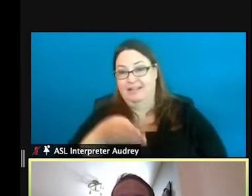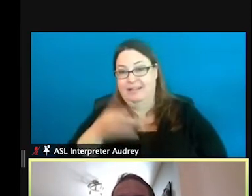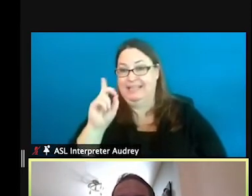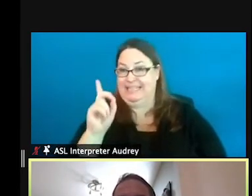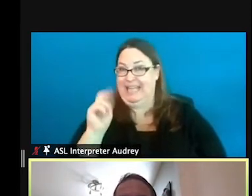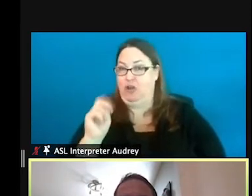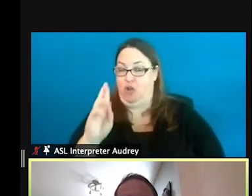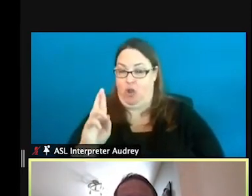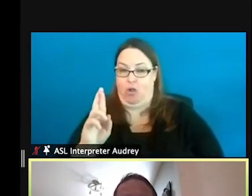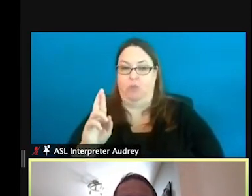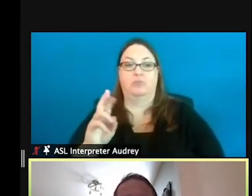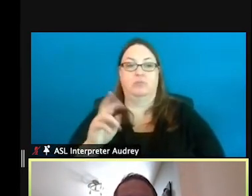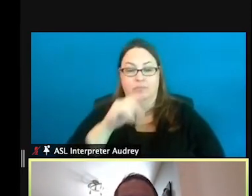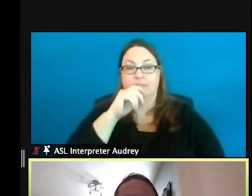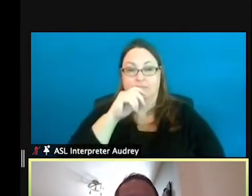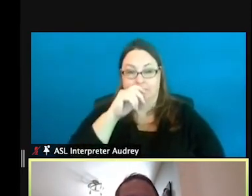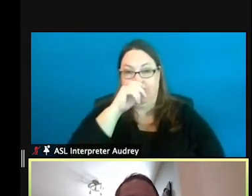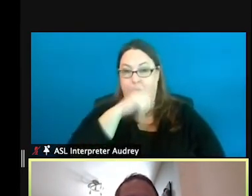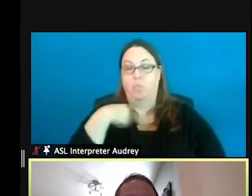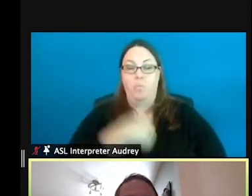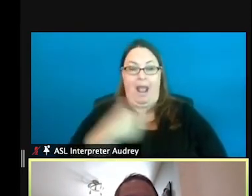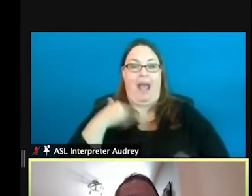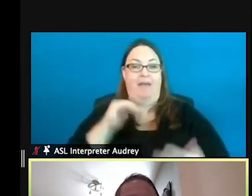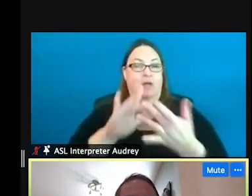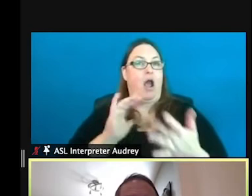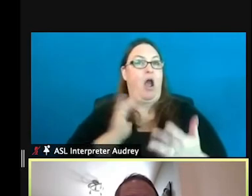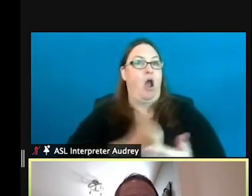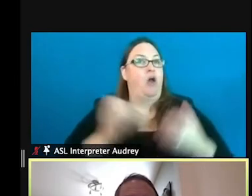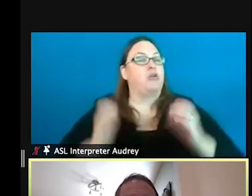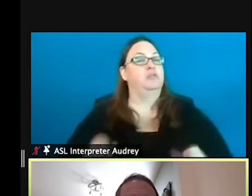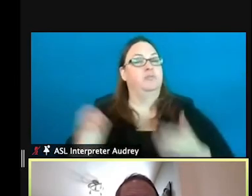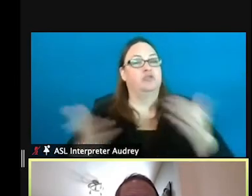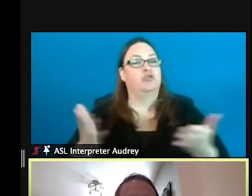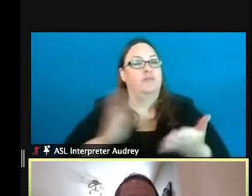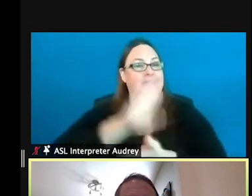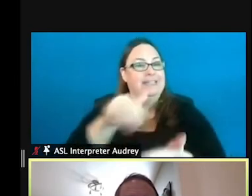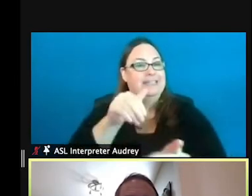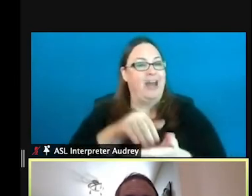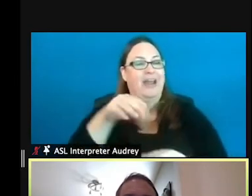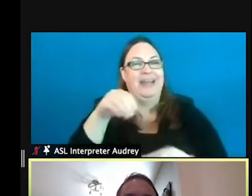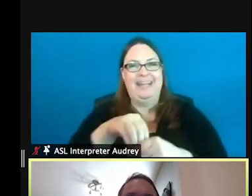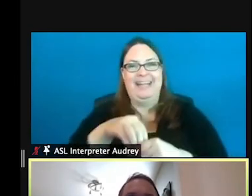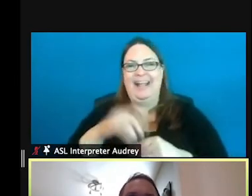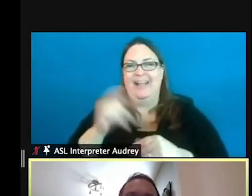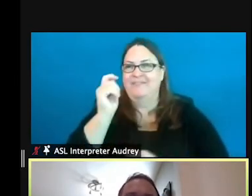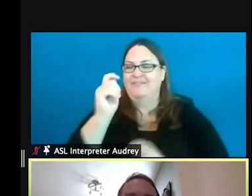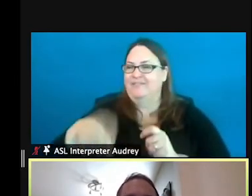We have the, our contact to the customer service centers in the fishing guide each year and,